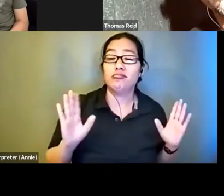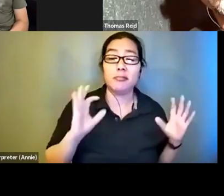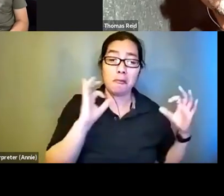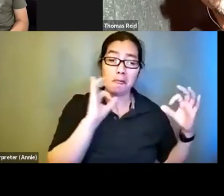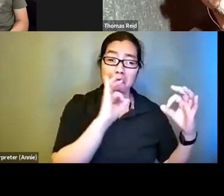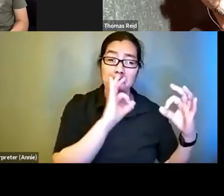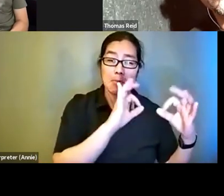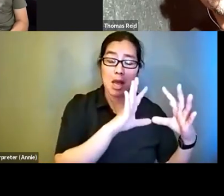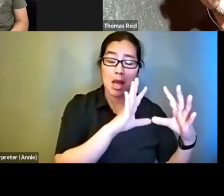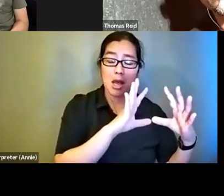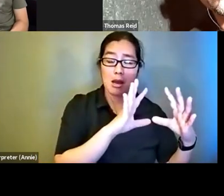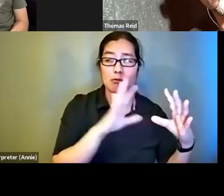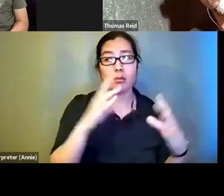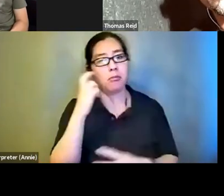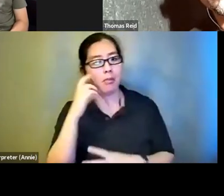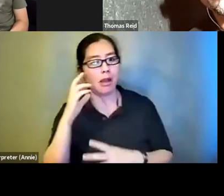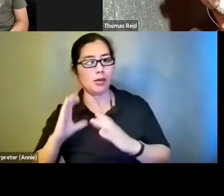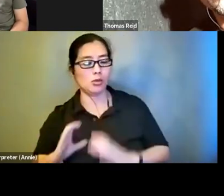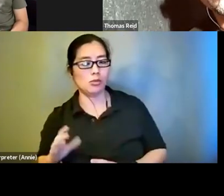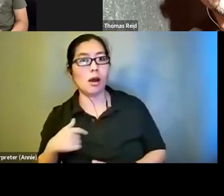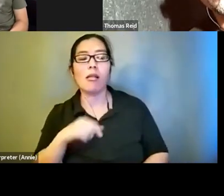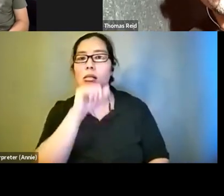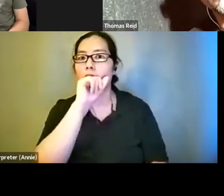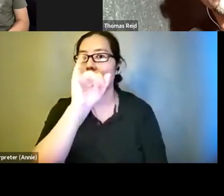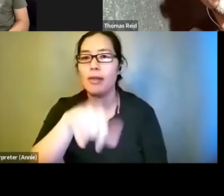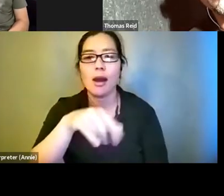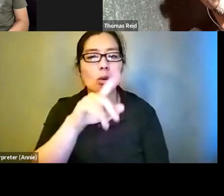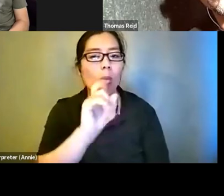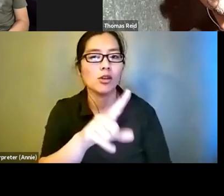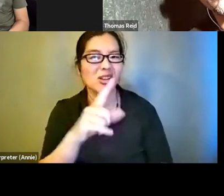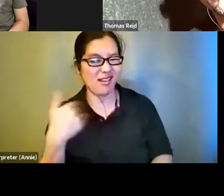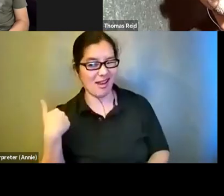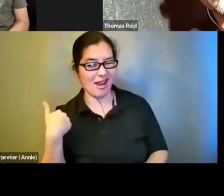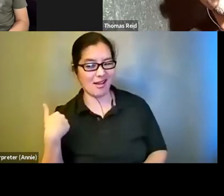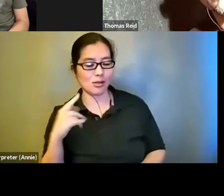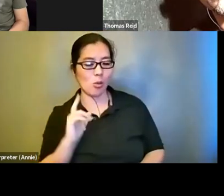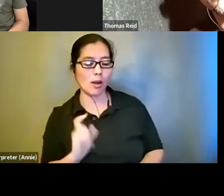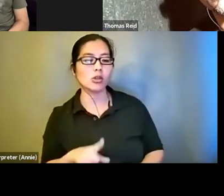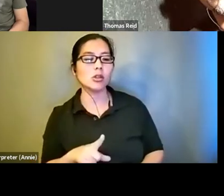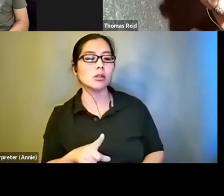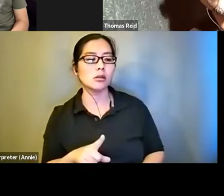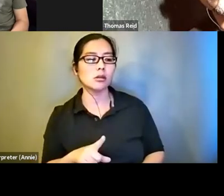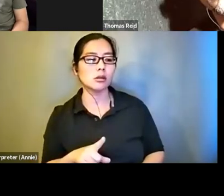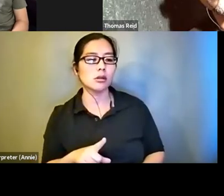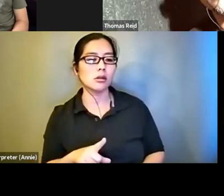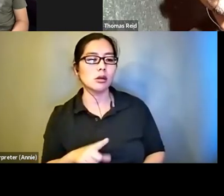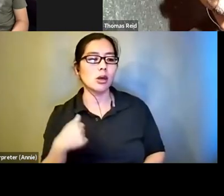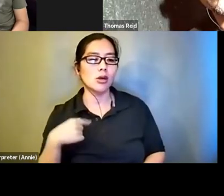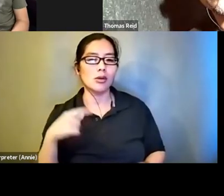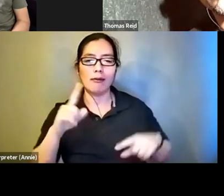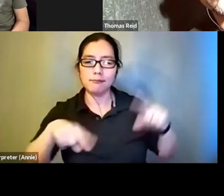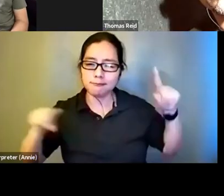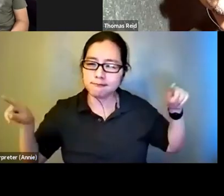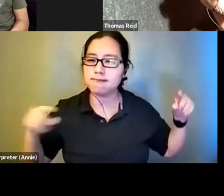blind consumers and I love the question the last question since you have varying opinions and there's a lot of good research done by